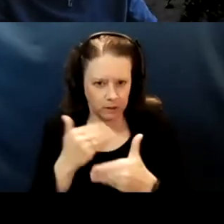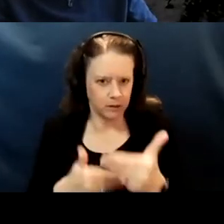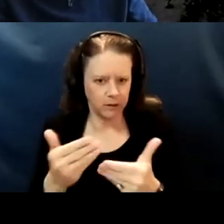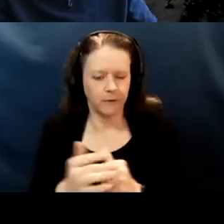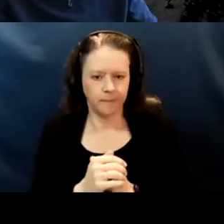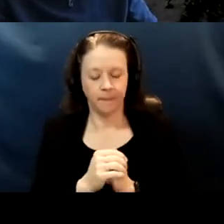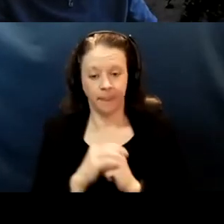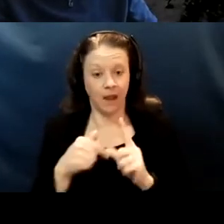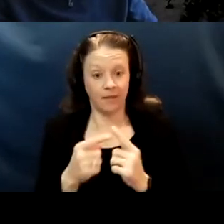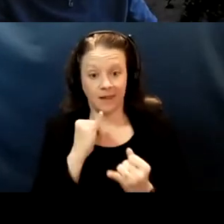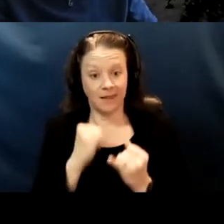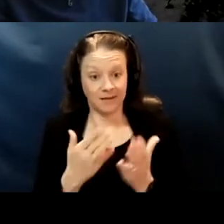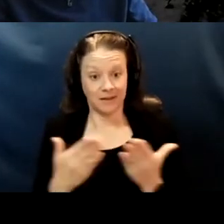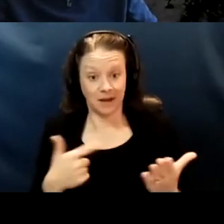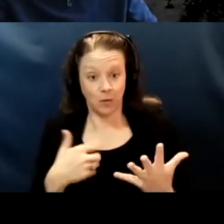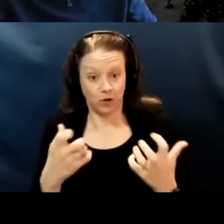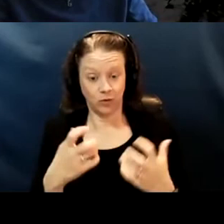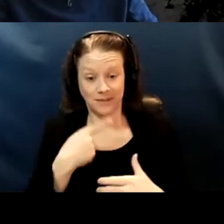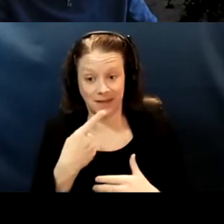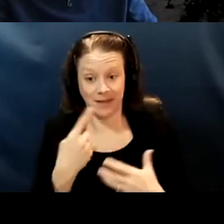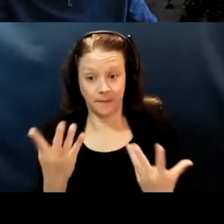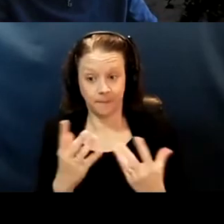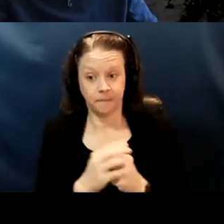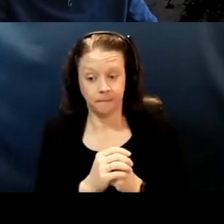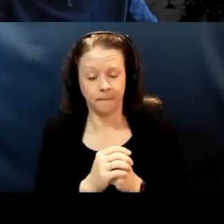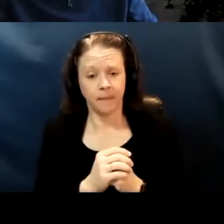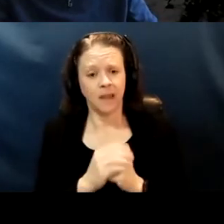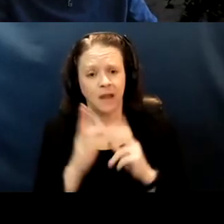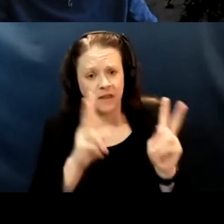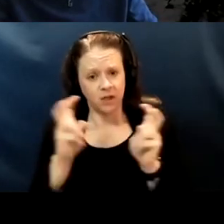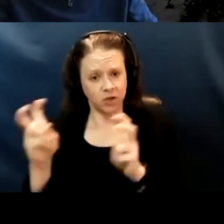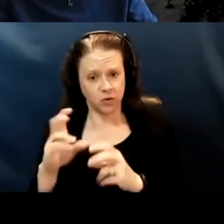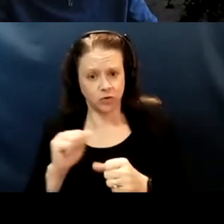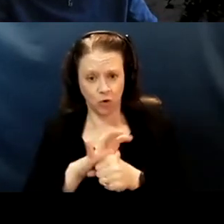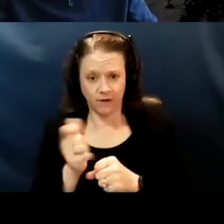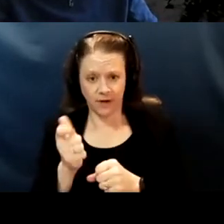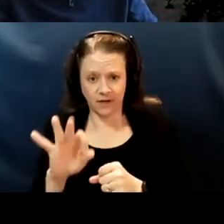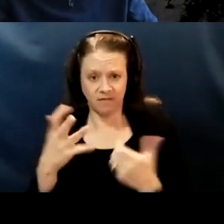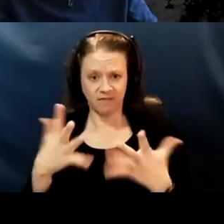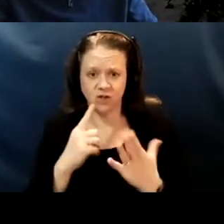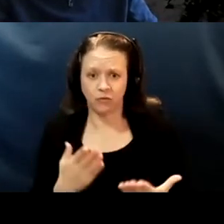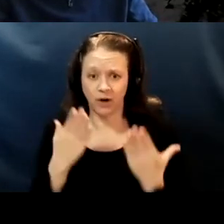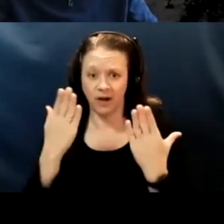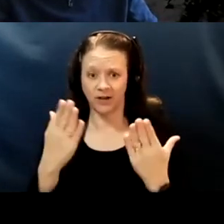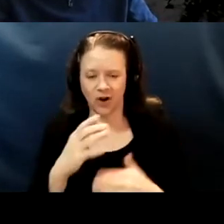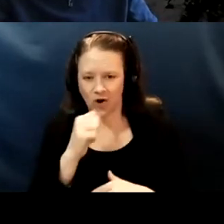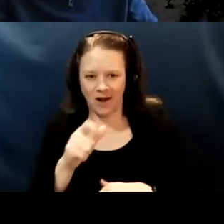And then the last thing I'd say is, you know the issues that COVID-19 has raised, are not time limited in nature.